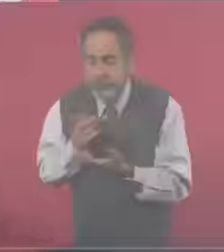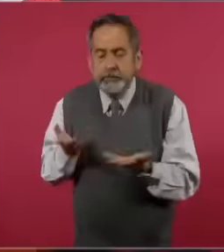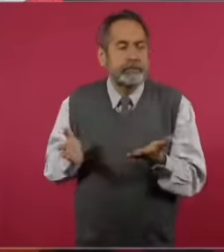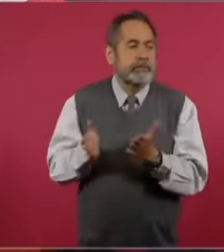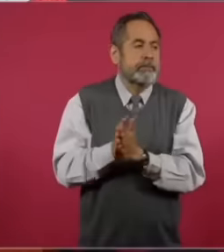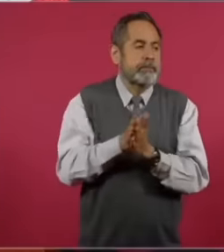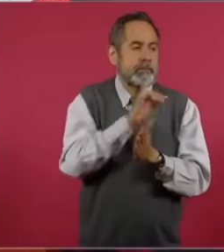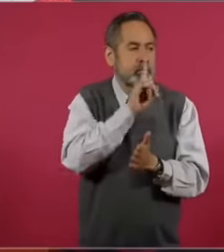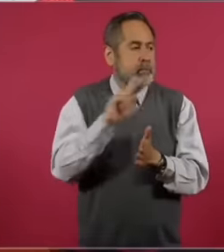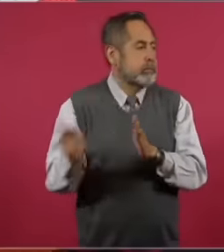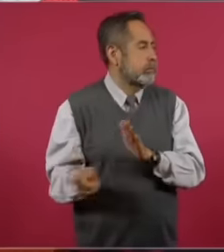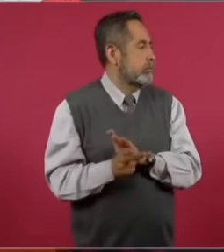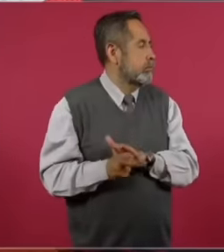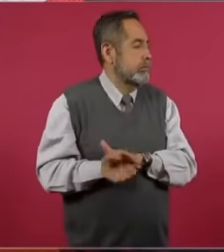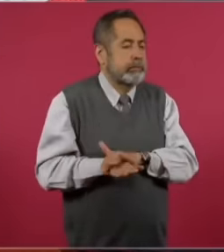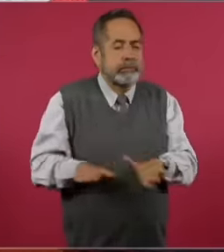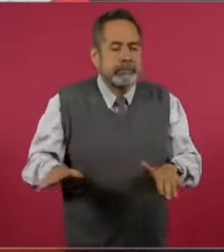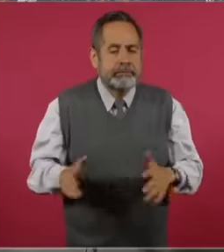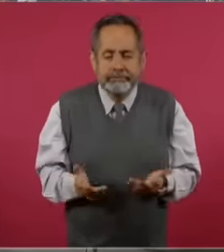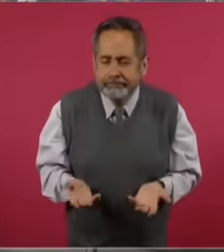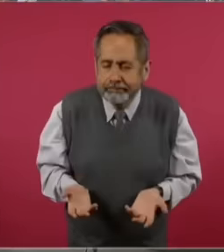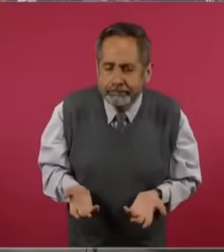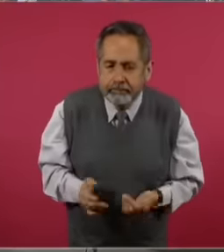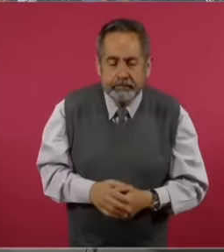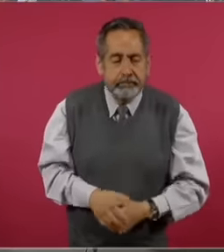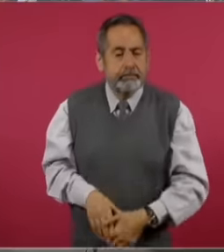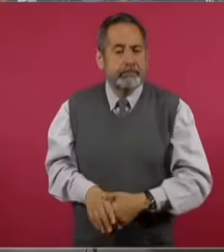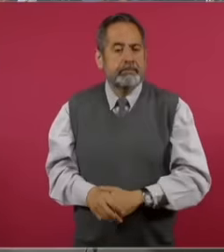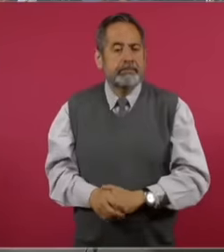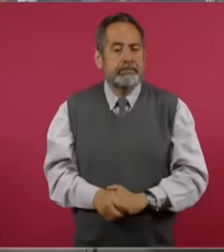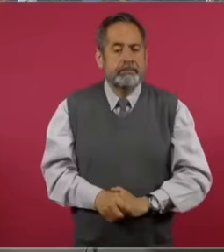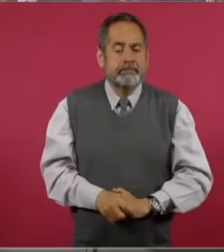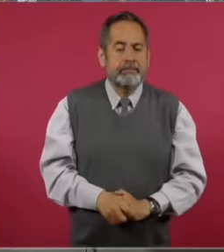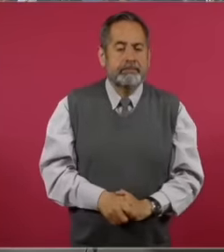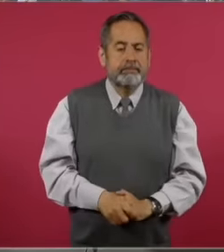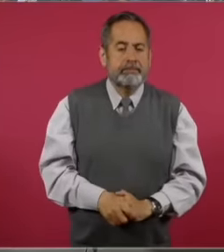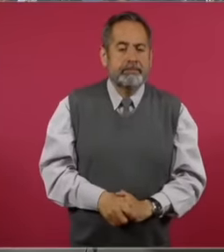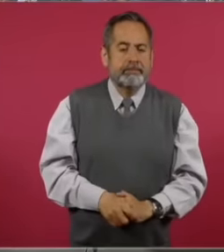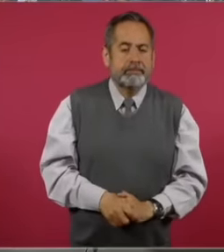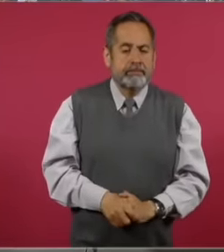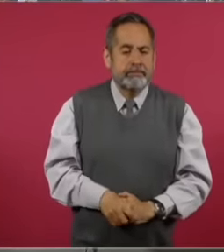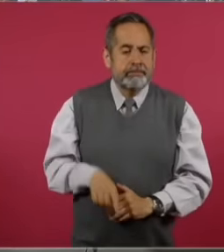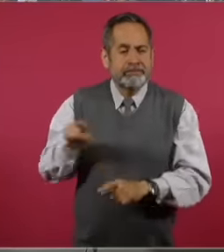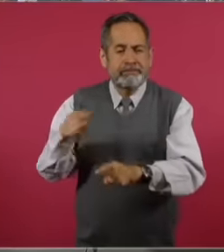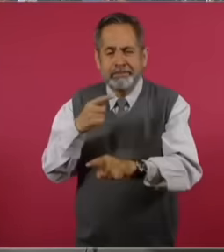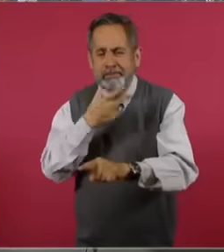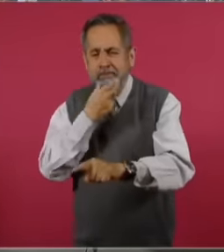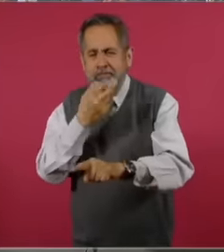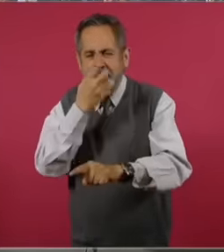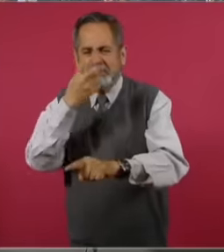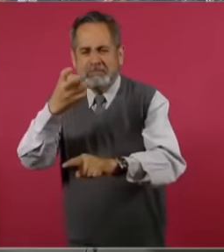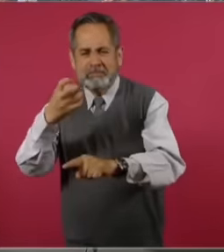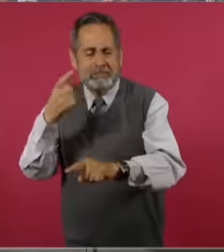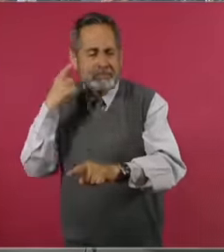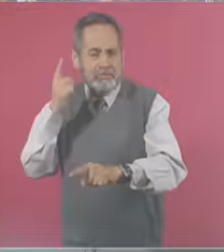are coming to the president's conference to ask their last questions Today at the